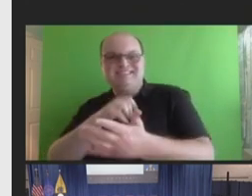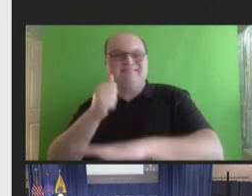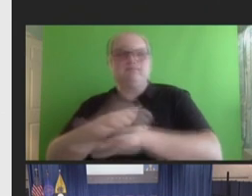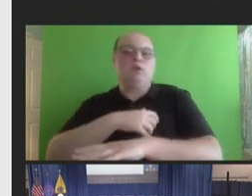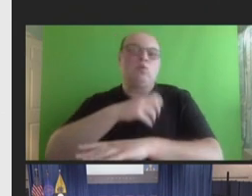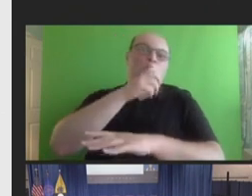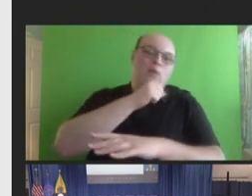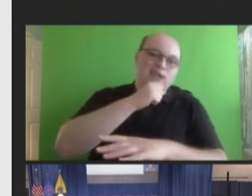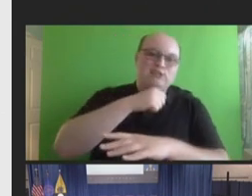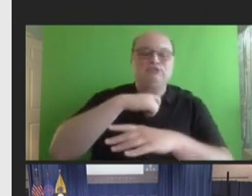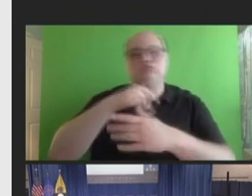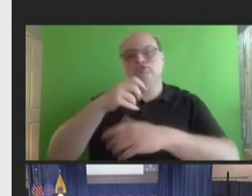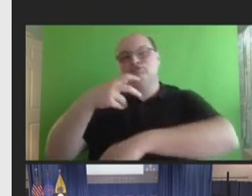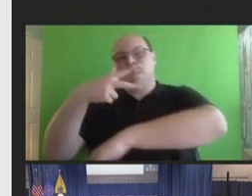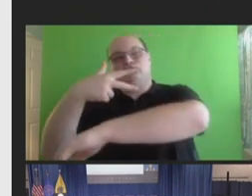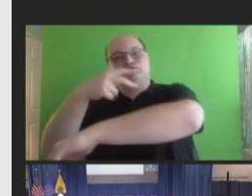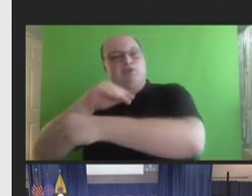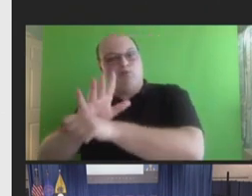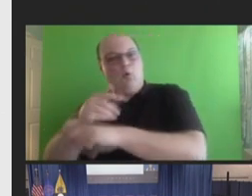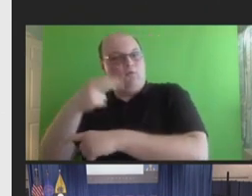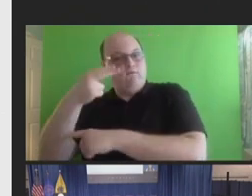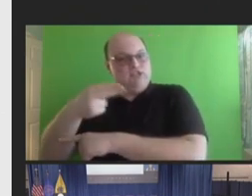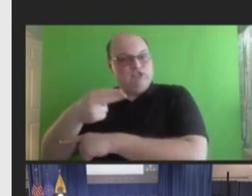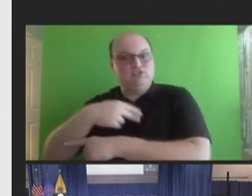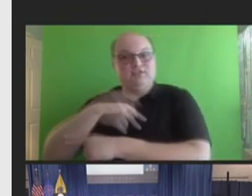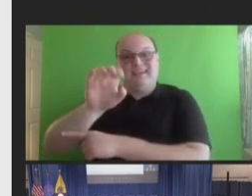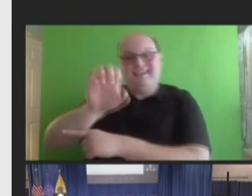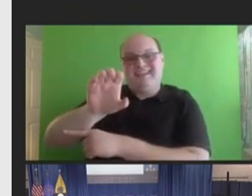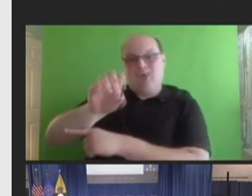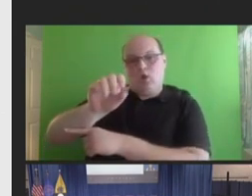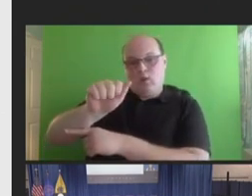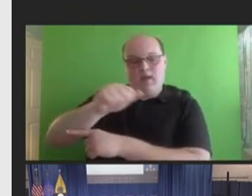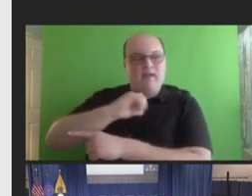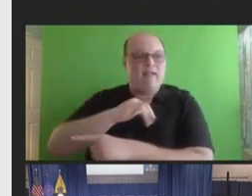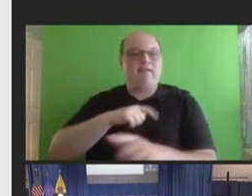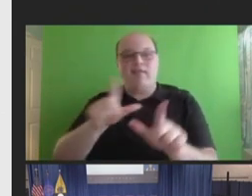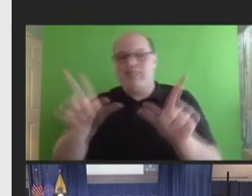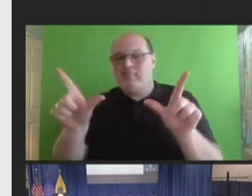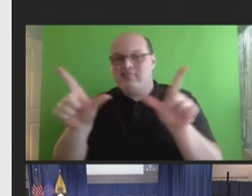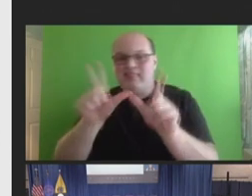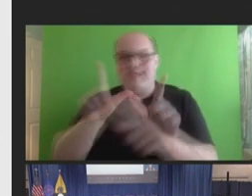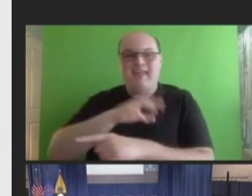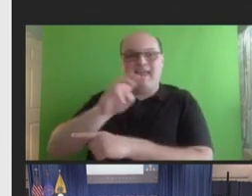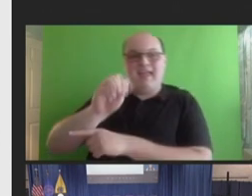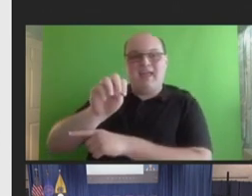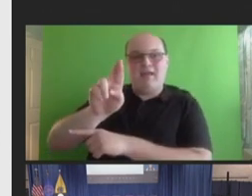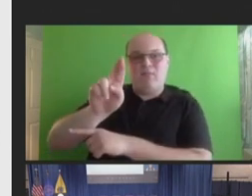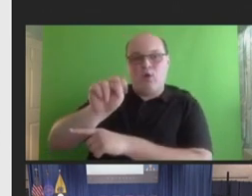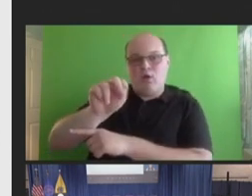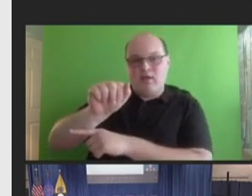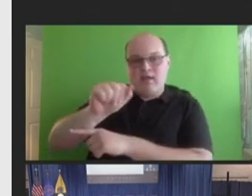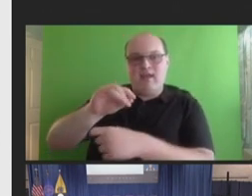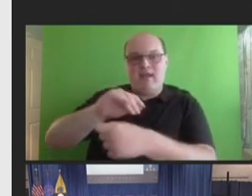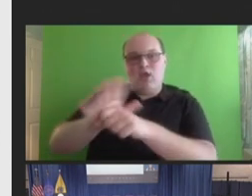vaccination history. The EUAs and licenses for mRNA COVID-19 vaccines allow for some